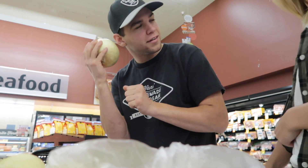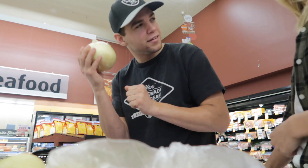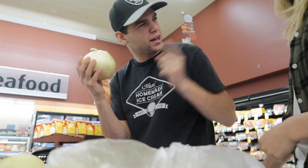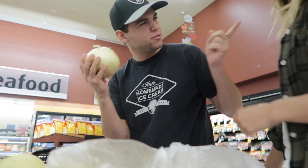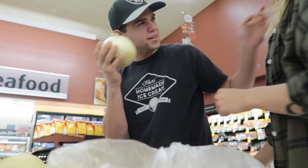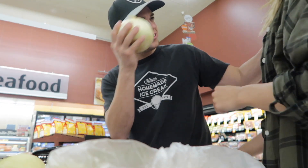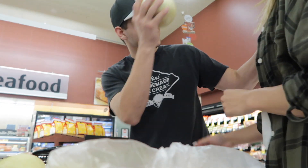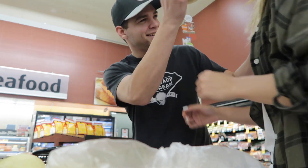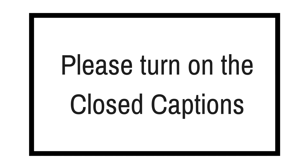Can you hear?